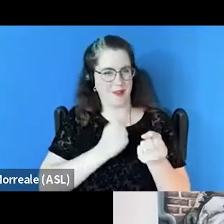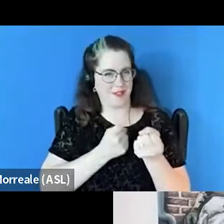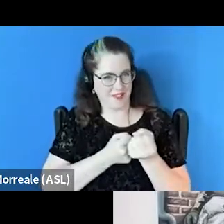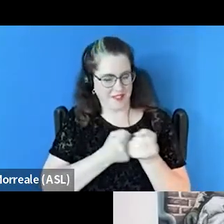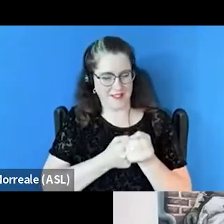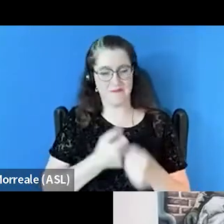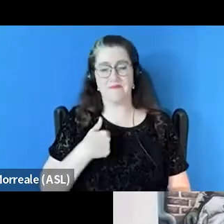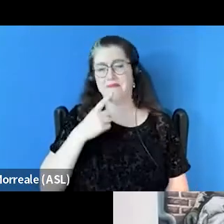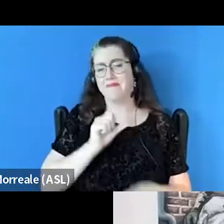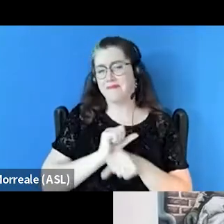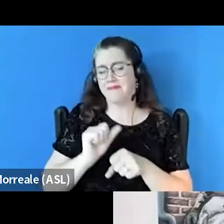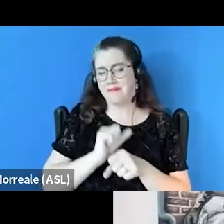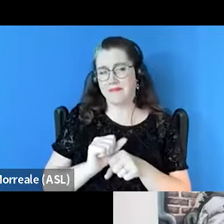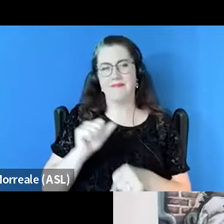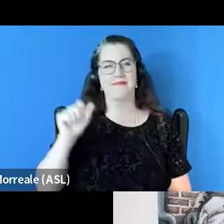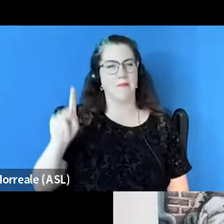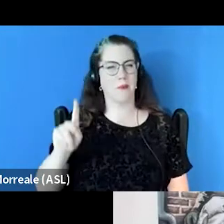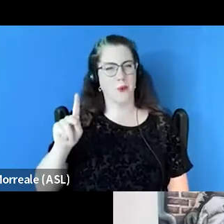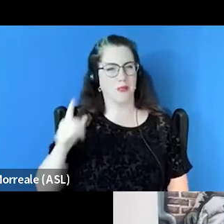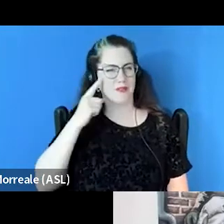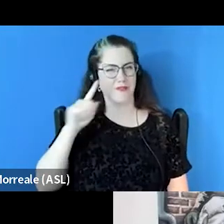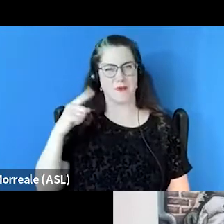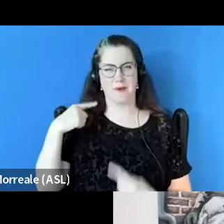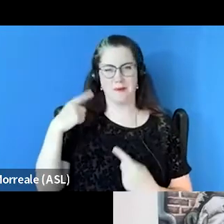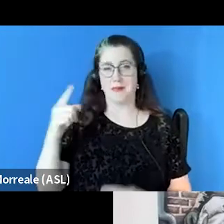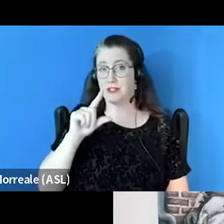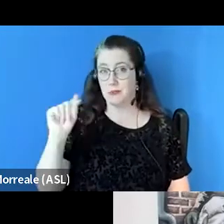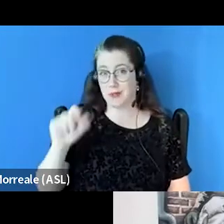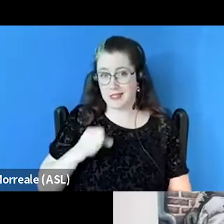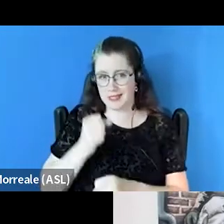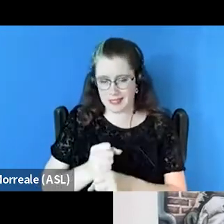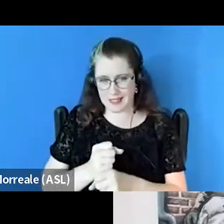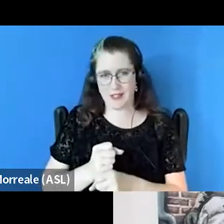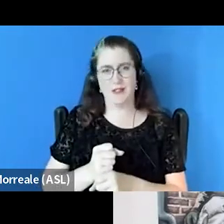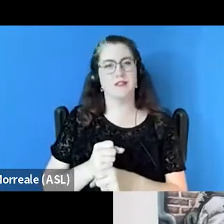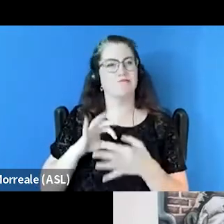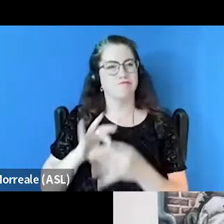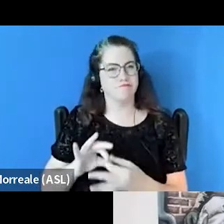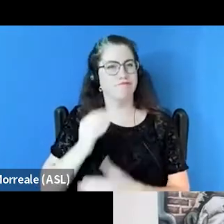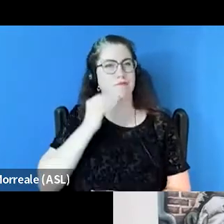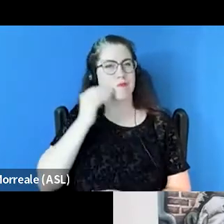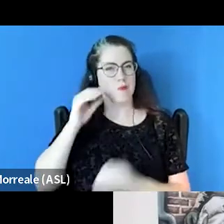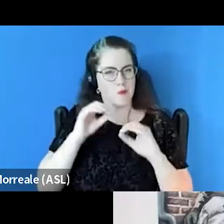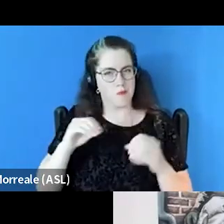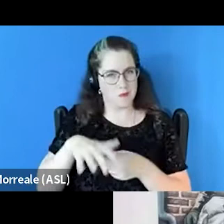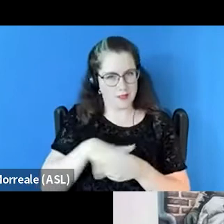I've been working in Portland for the past 20 years in the intersection of homelessness and people experiencing